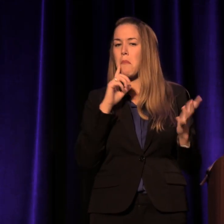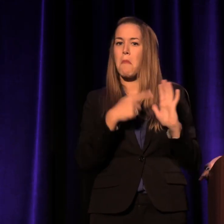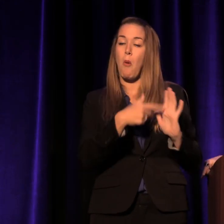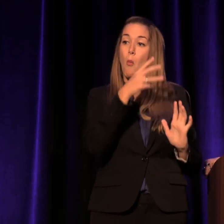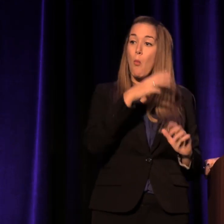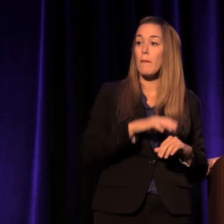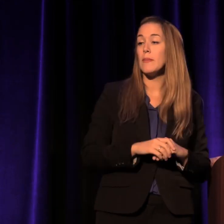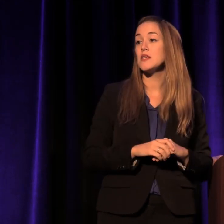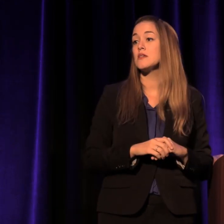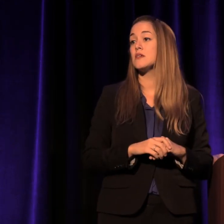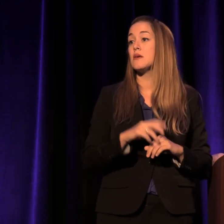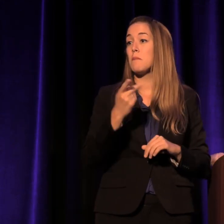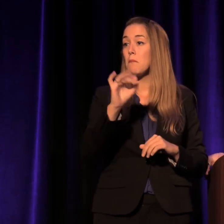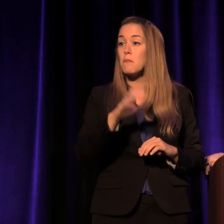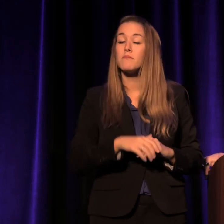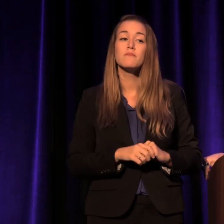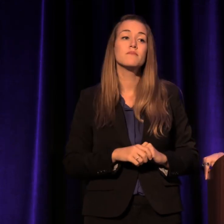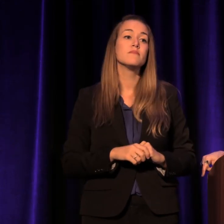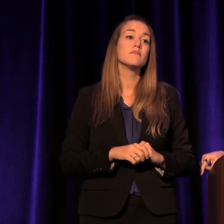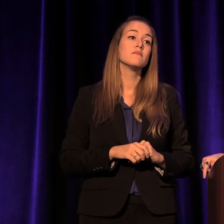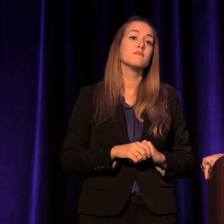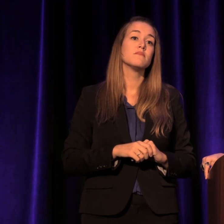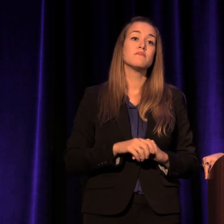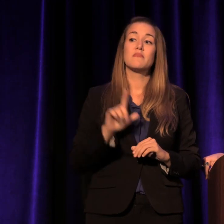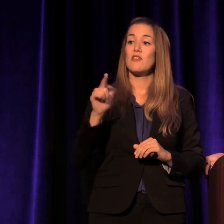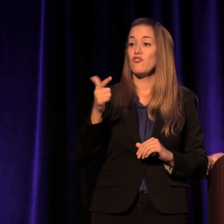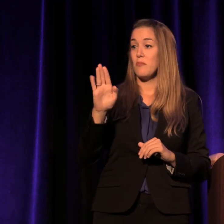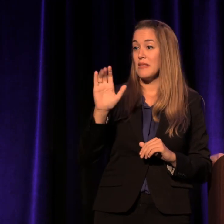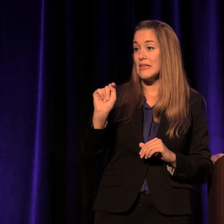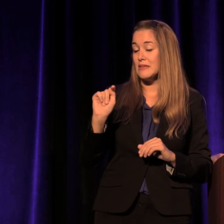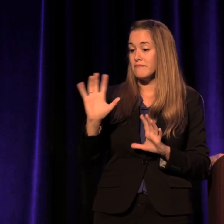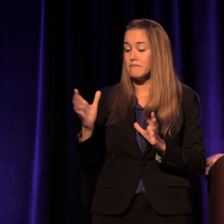like people of color, like LGBT people,